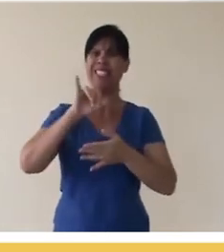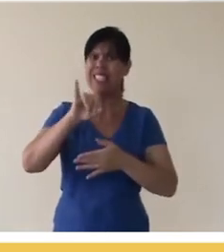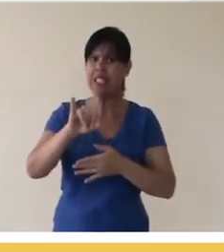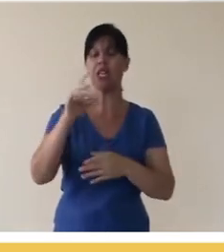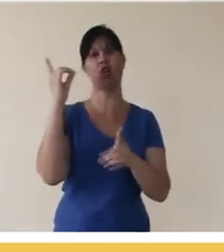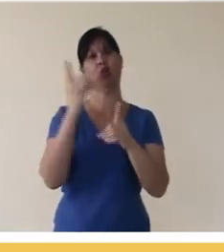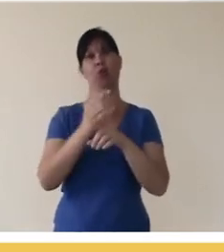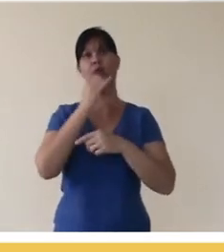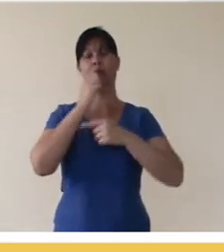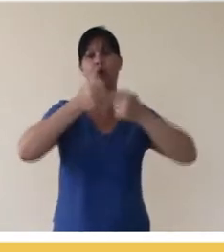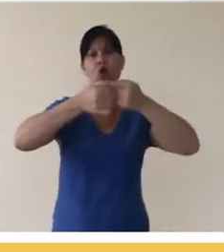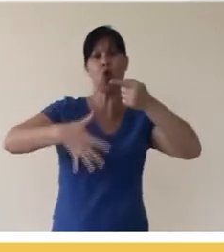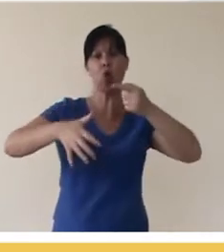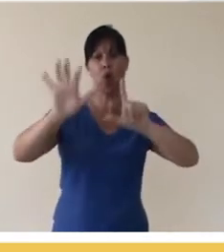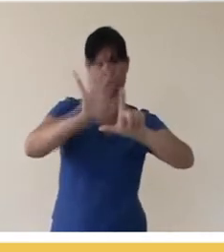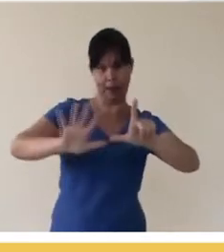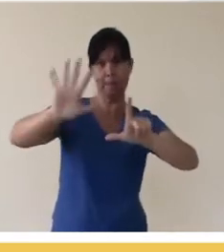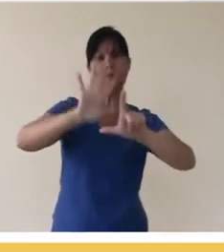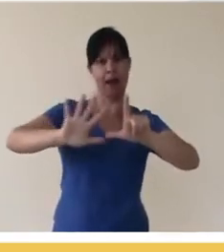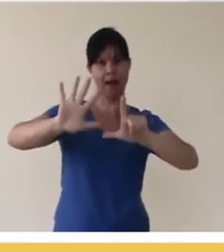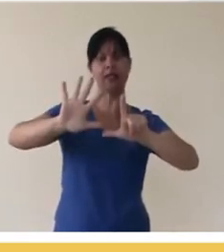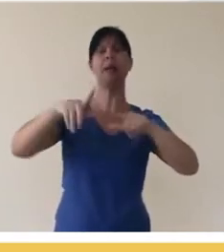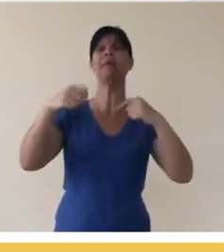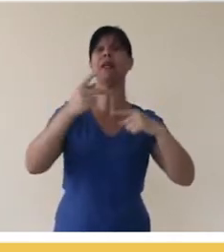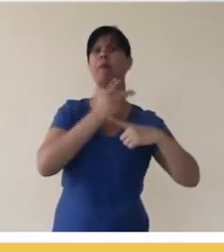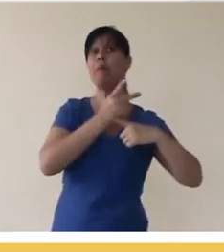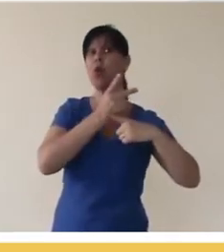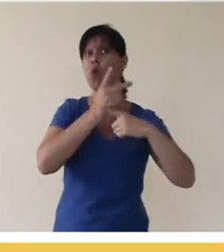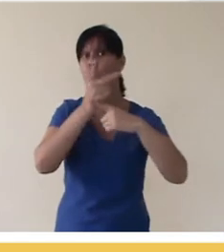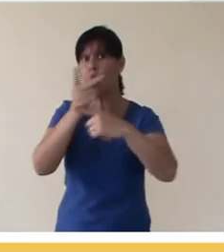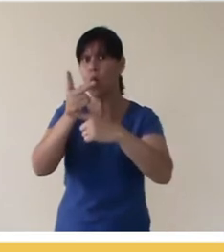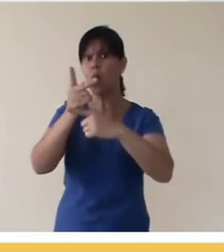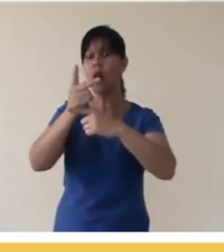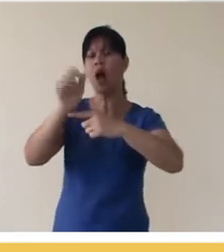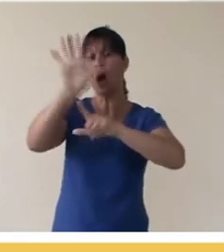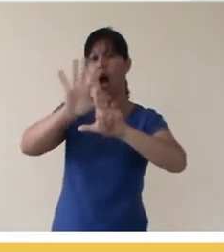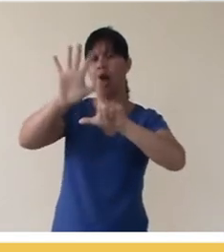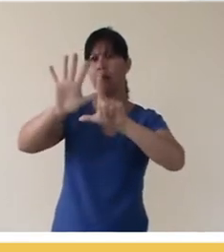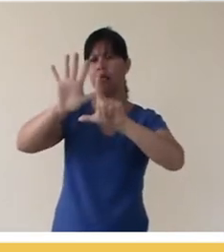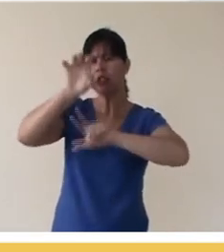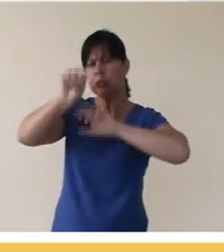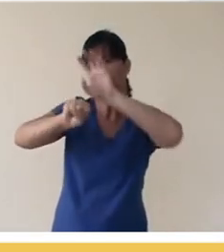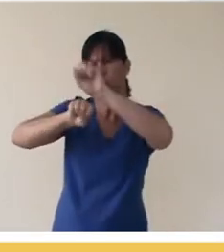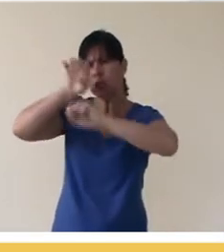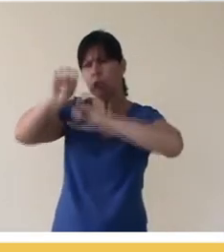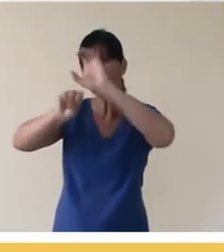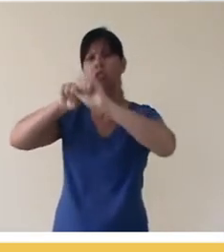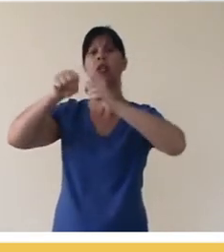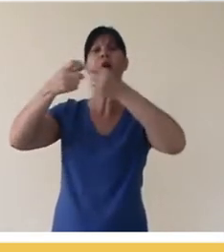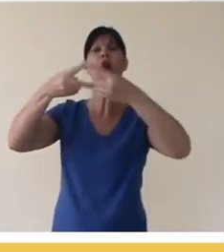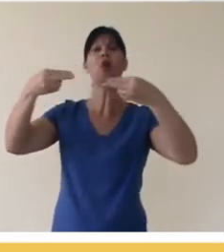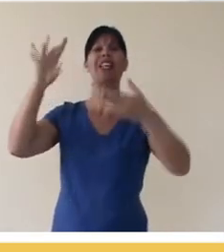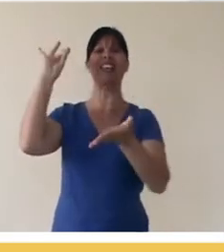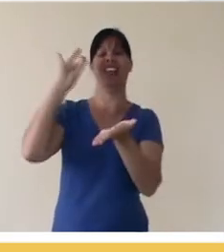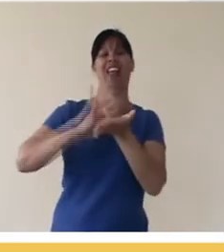where the work came from, so if you found it on Google Images, for example, you want to go to where that image is actually hosted and provide